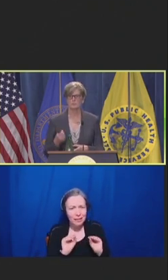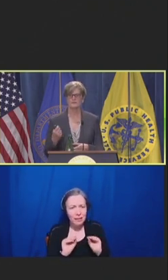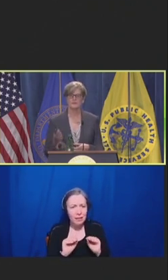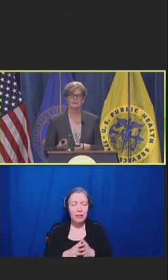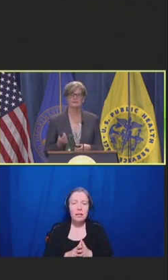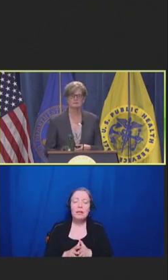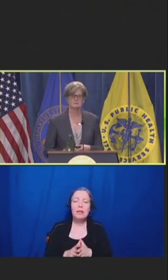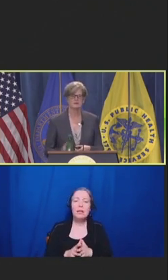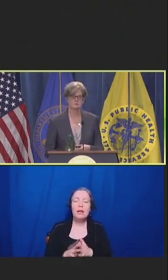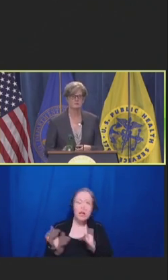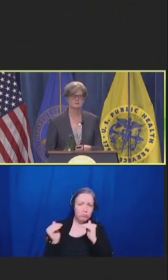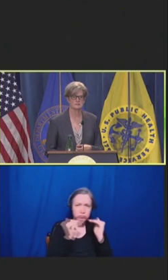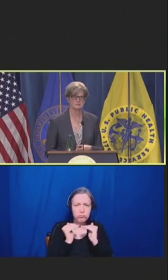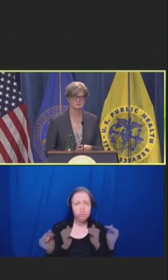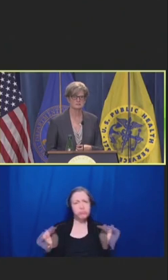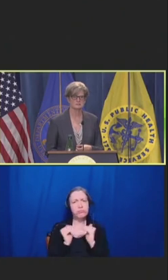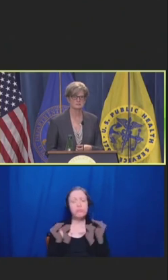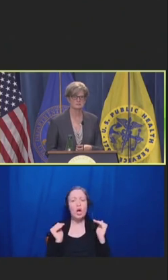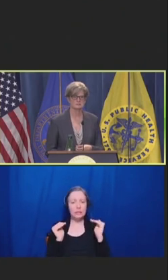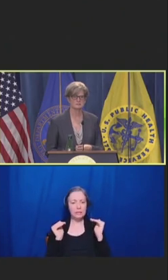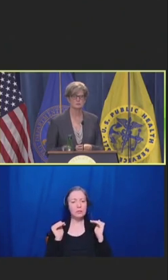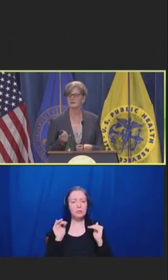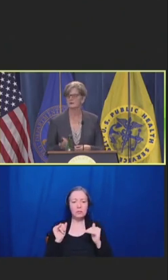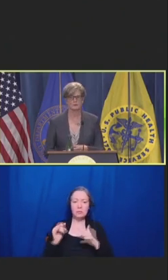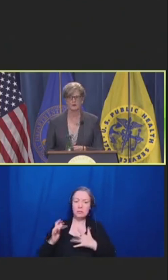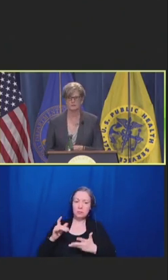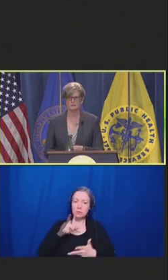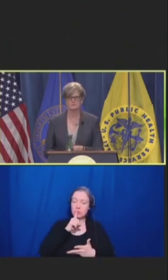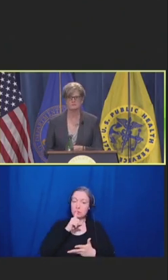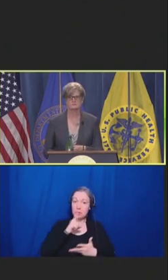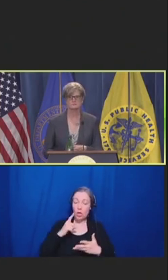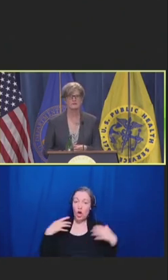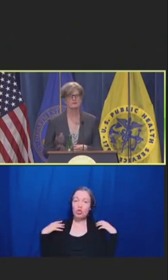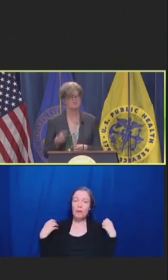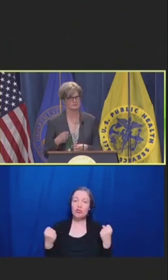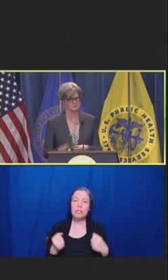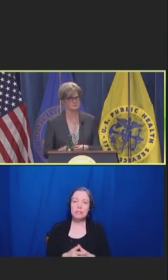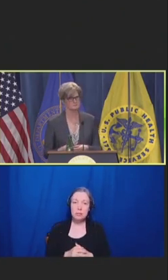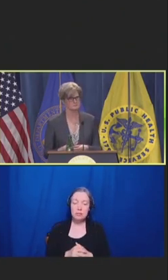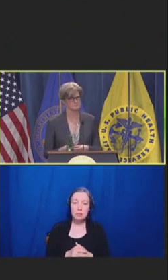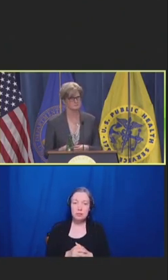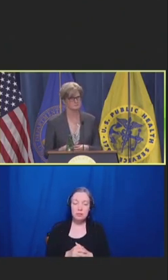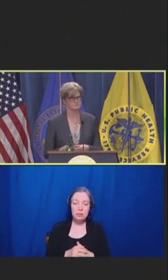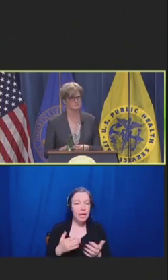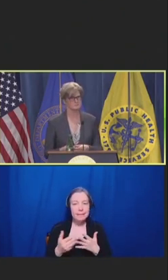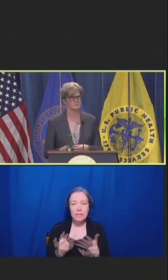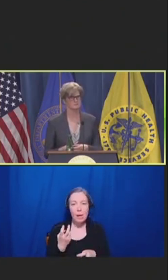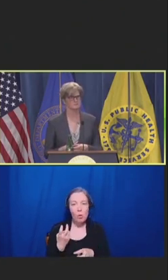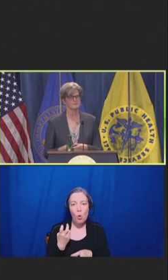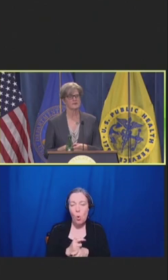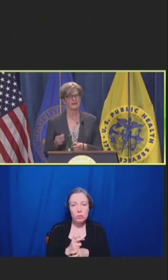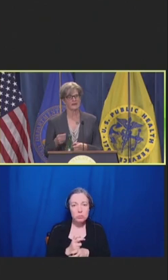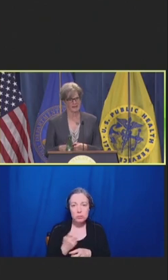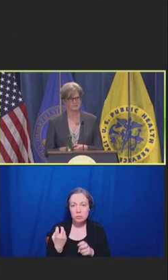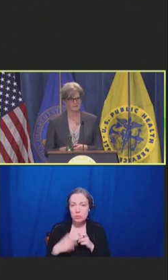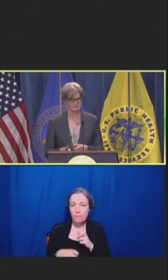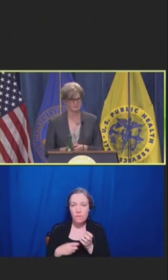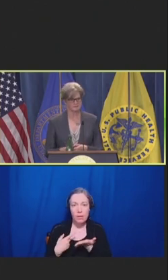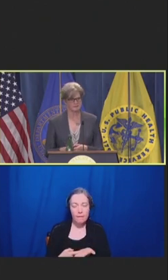When they get feedback from their clinicians, no matter how hard it is, they listen and they act on it.